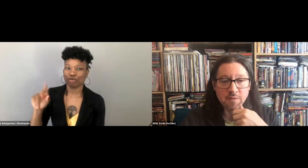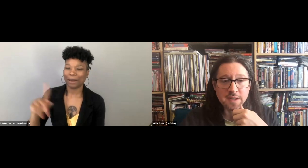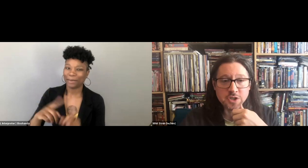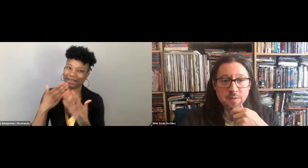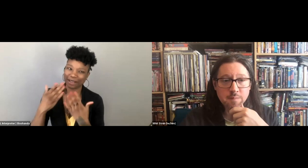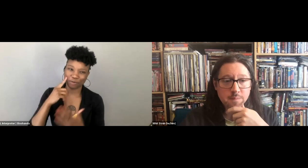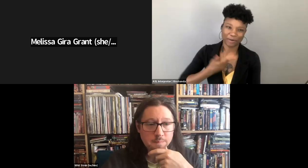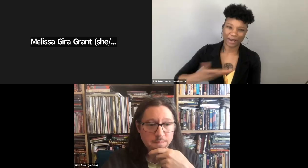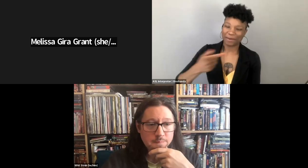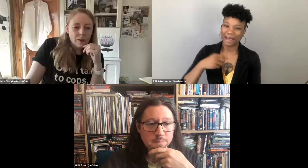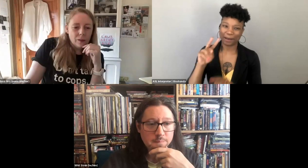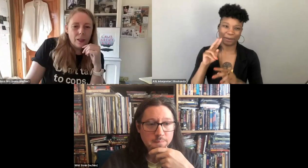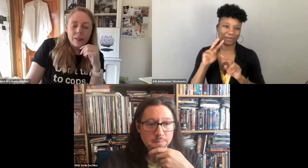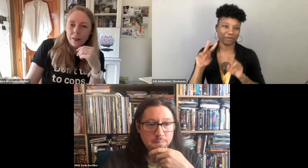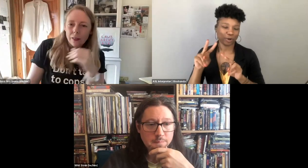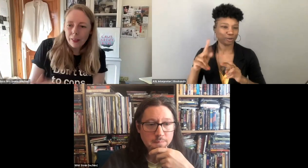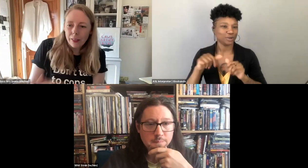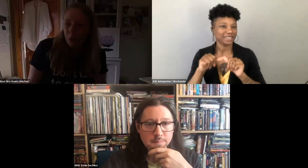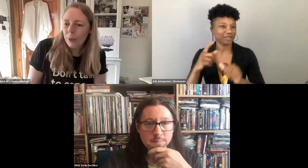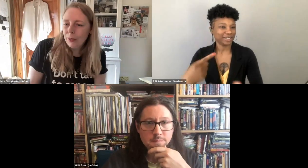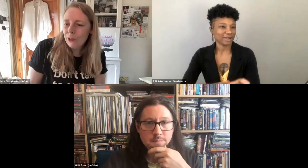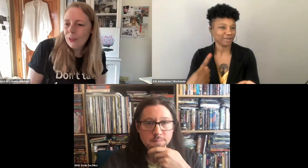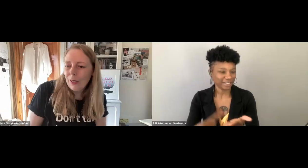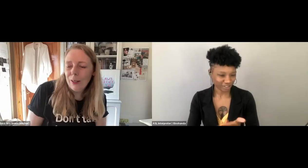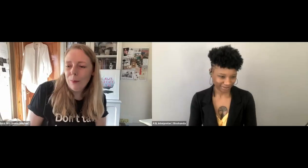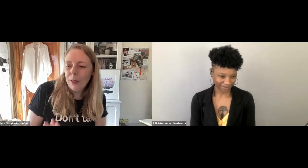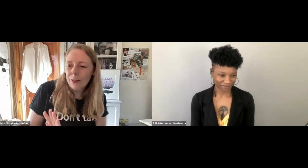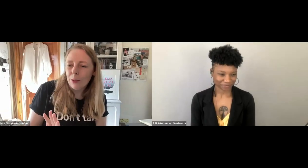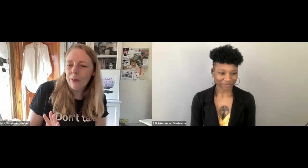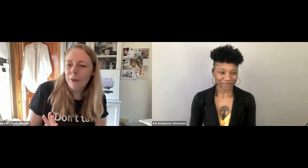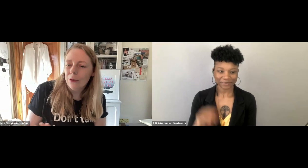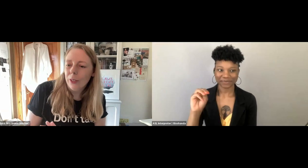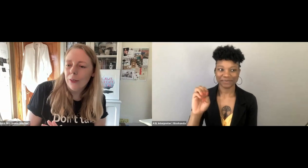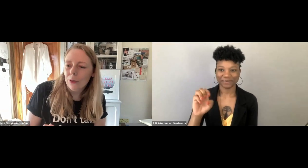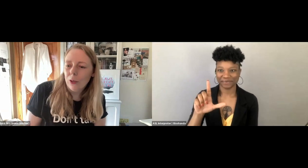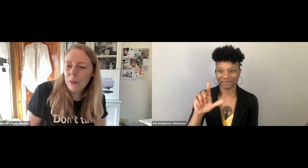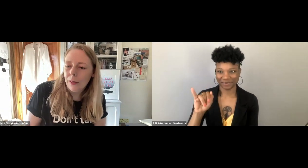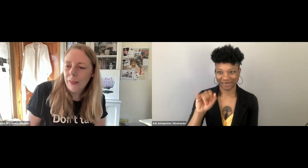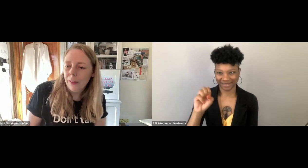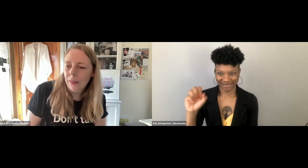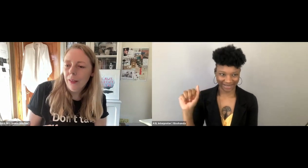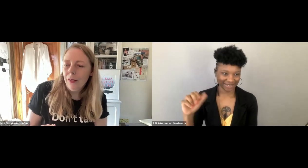and I look forward to continuing the conversation. Excellent, thank you so much. And I just wanna let folks know,